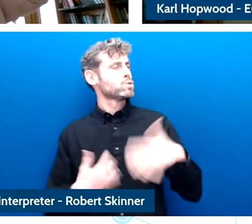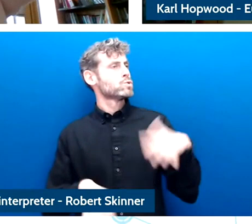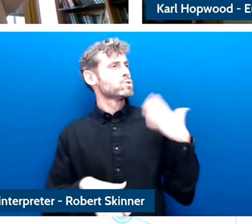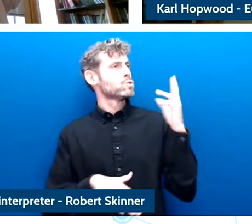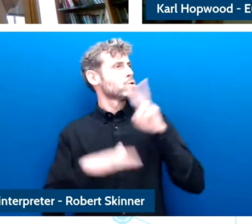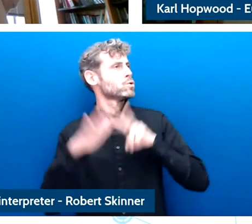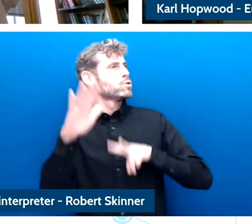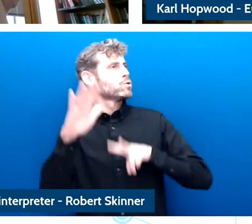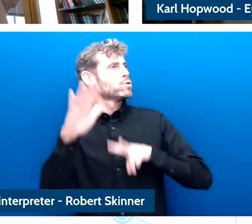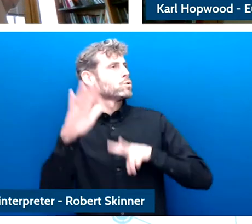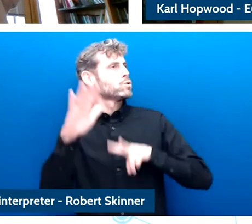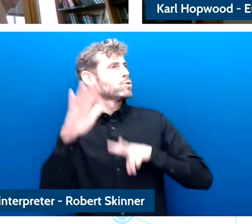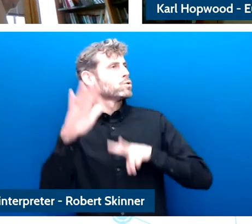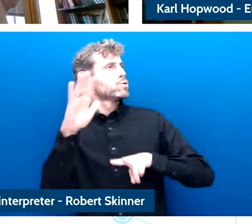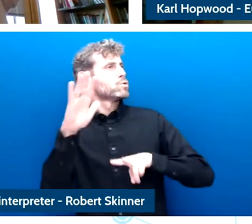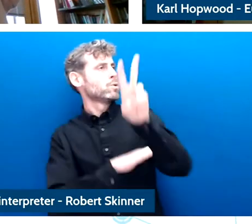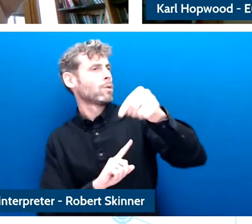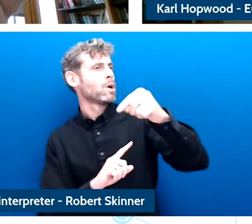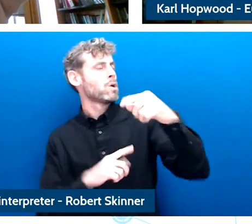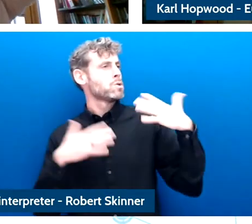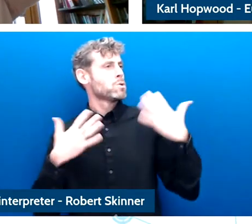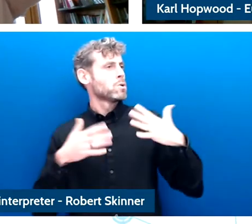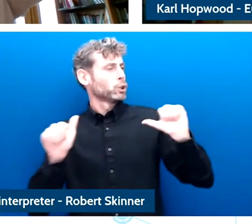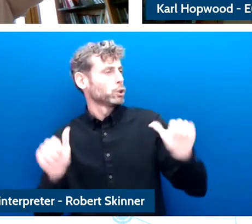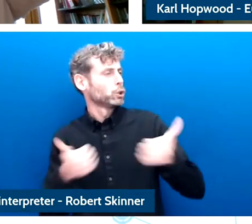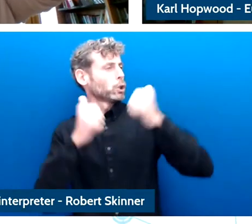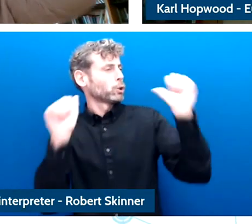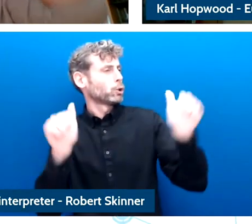We will take some of these questions into the deep dives later.